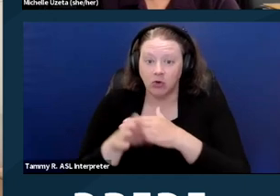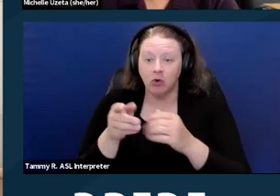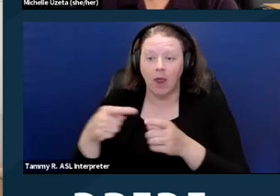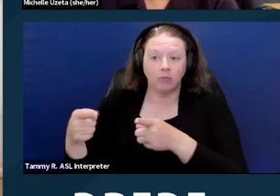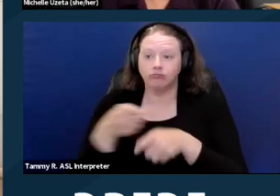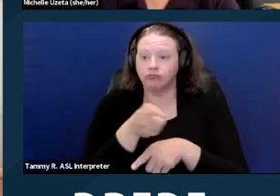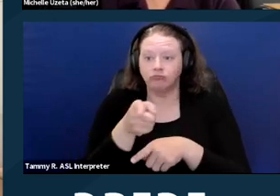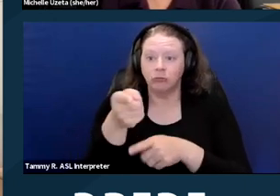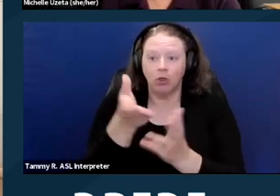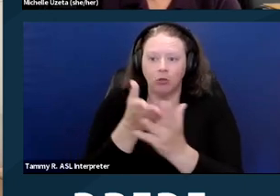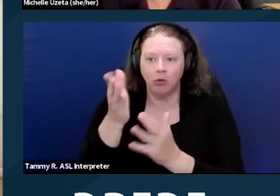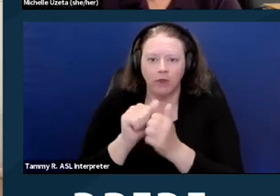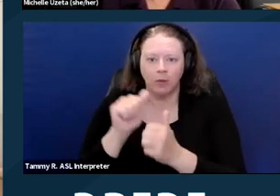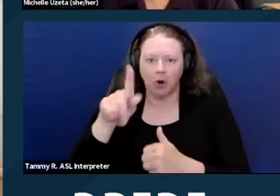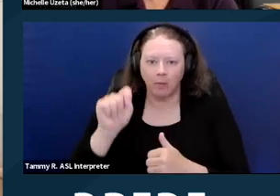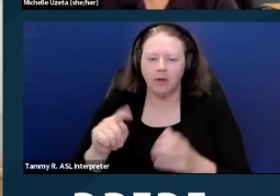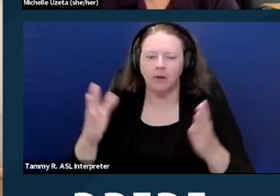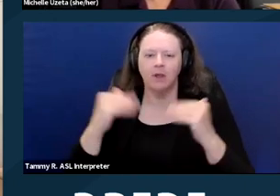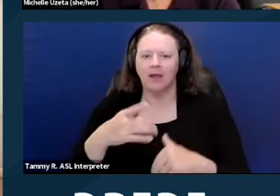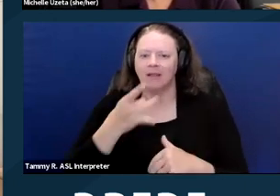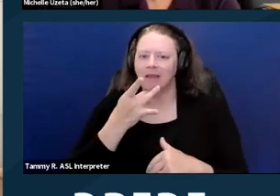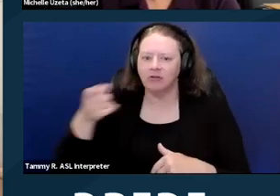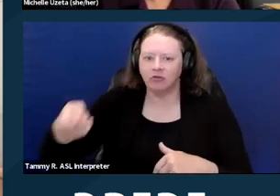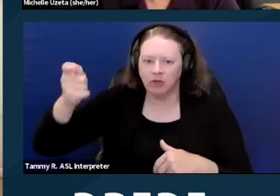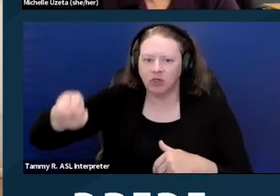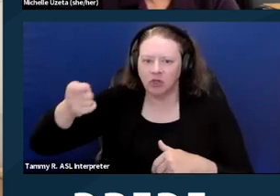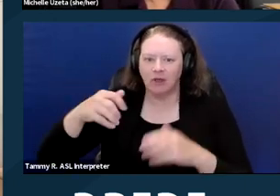and other environmental controls in accessible locations.